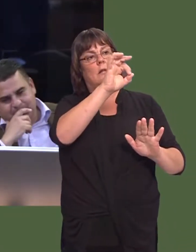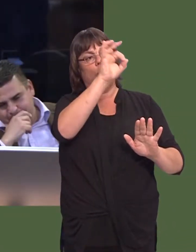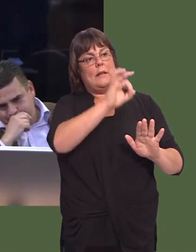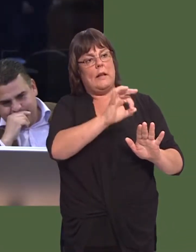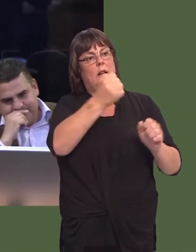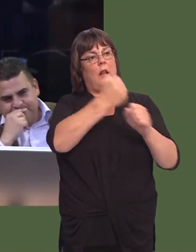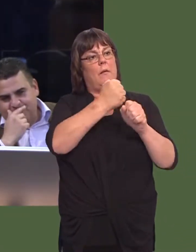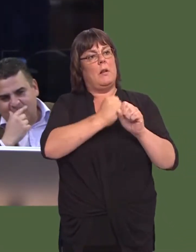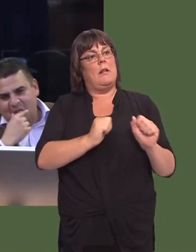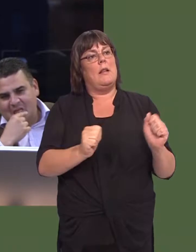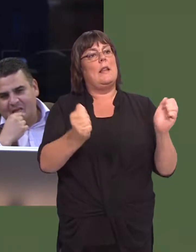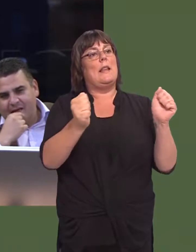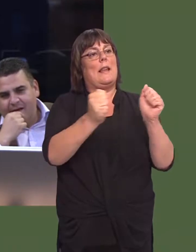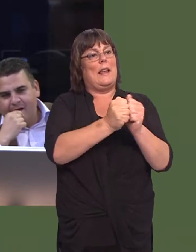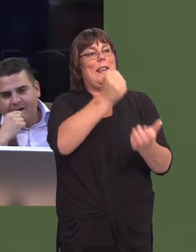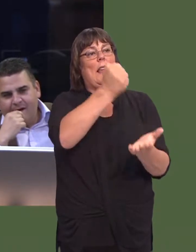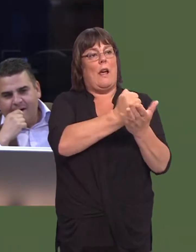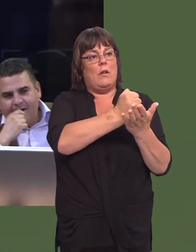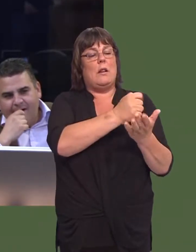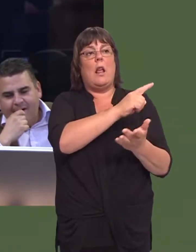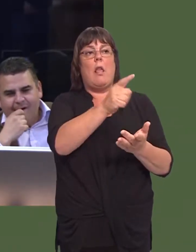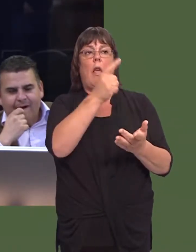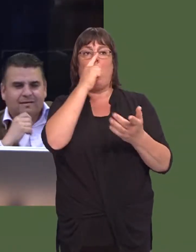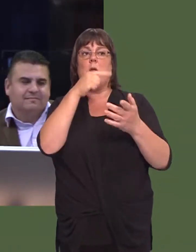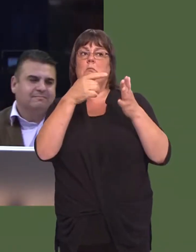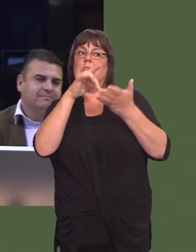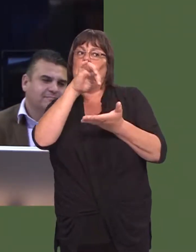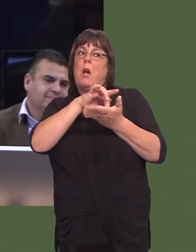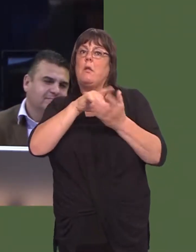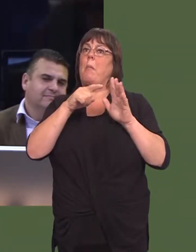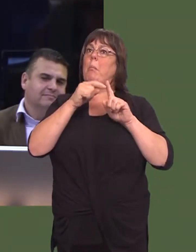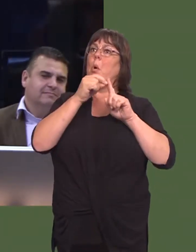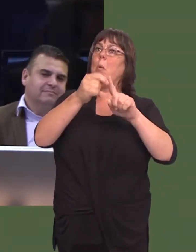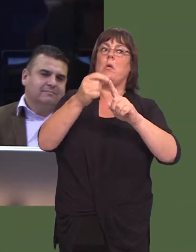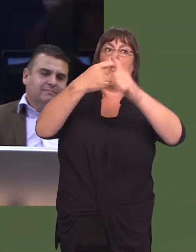which was at the heart of the proposal that you rejected last year, was first suggested